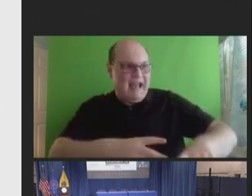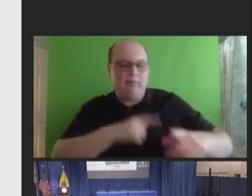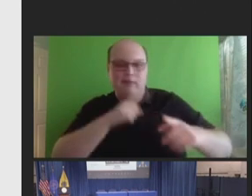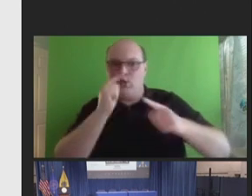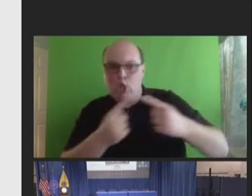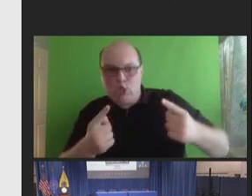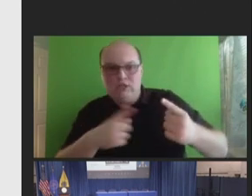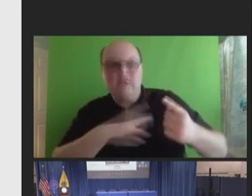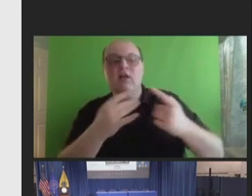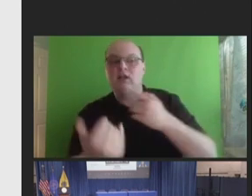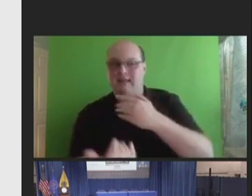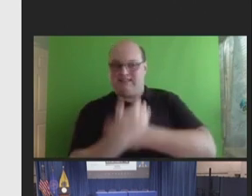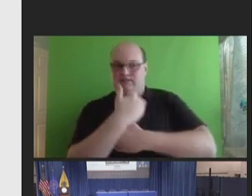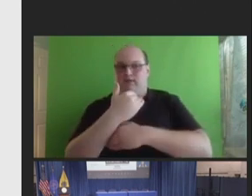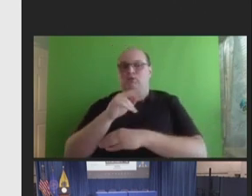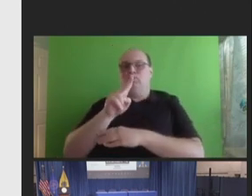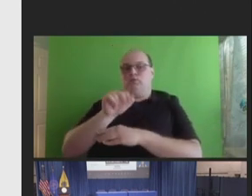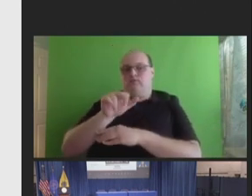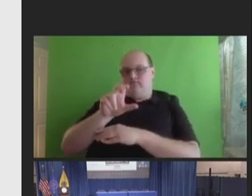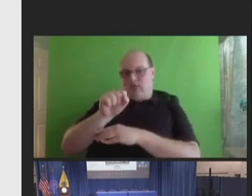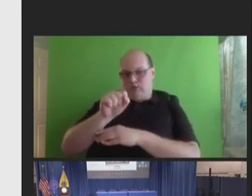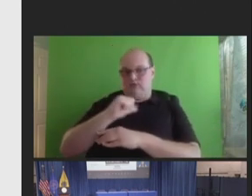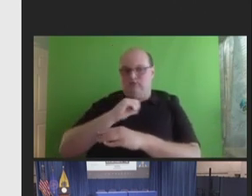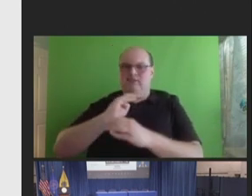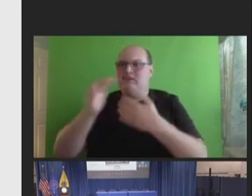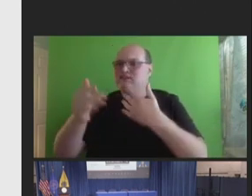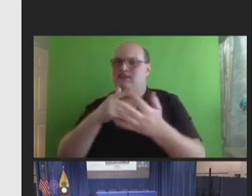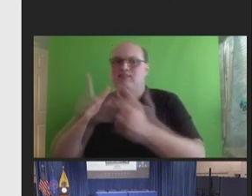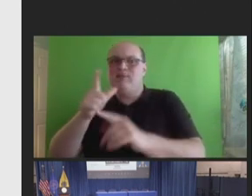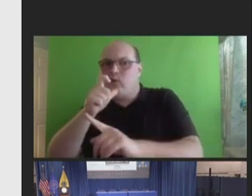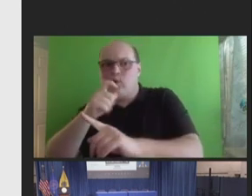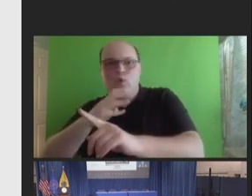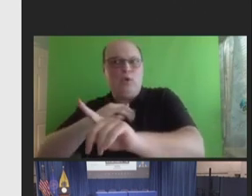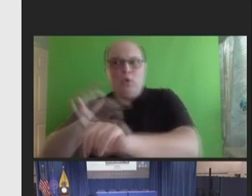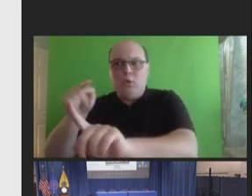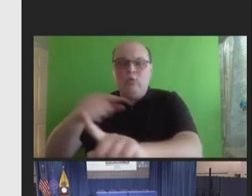Anyone can submit a VAERS report regardless of the plausibility of the vaccine causing